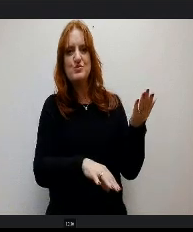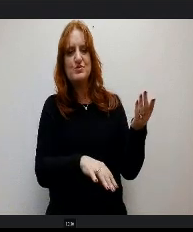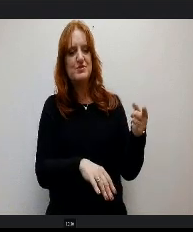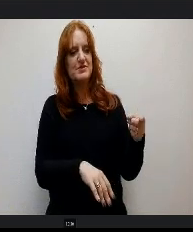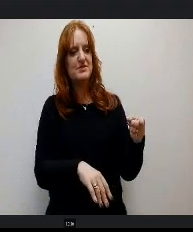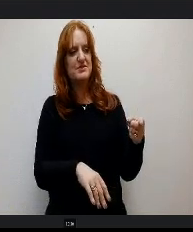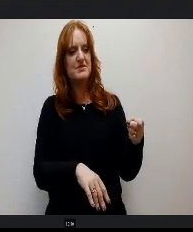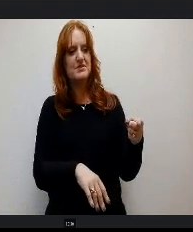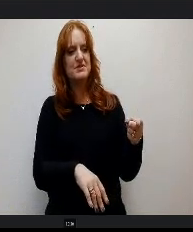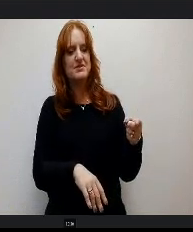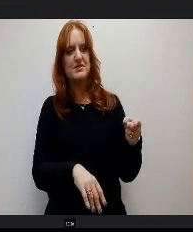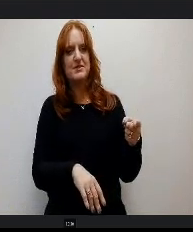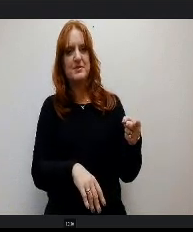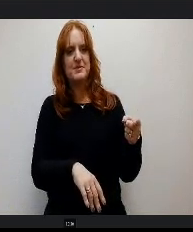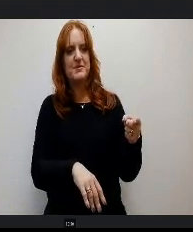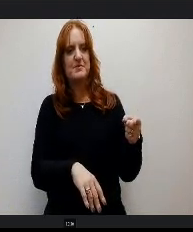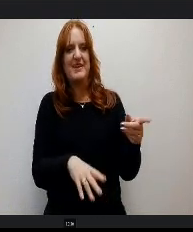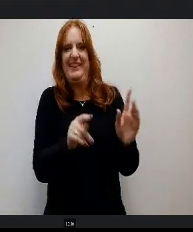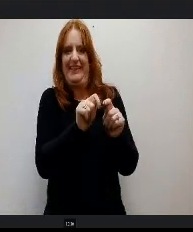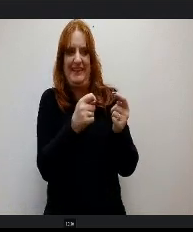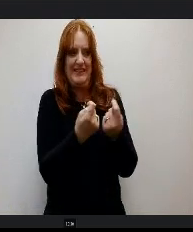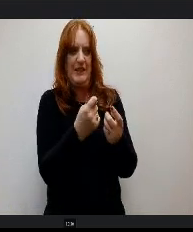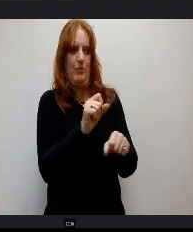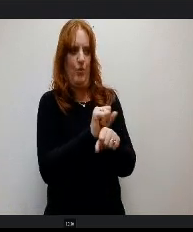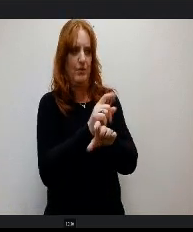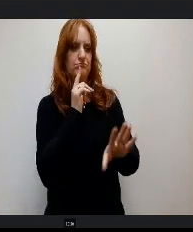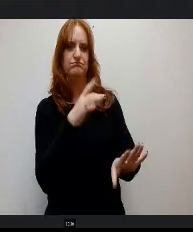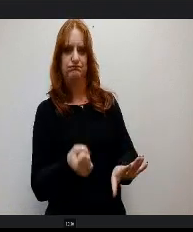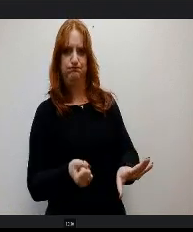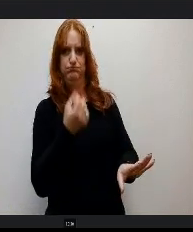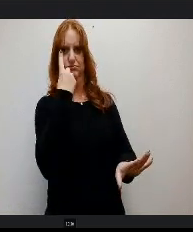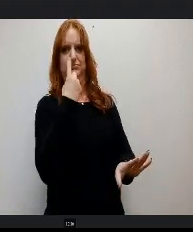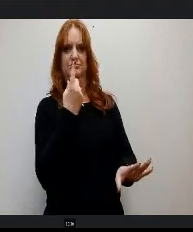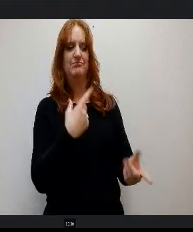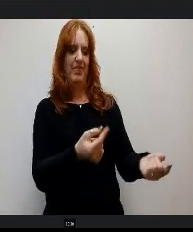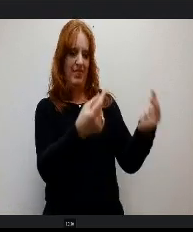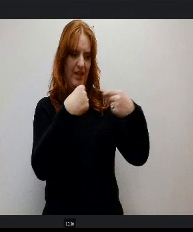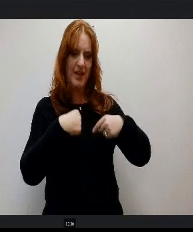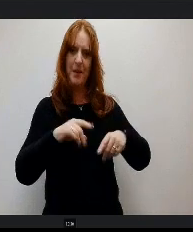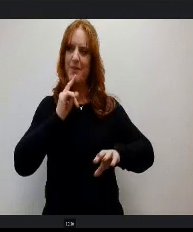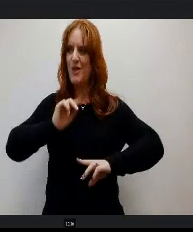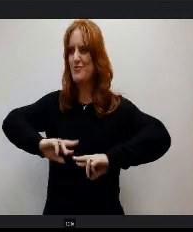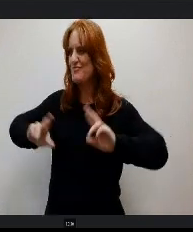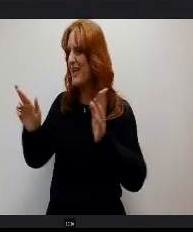The teamwork aspect of it, they come in just ready to go and so we all we always talk about.